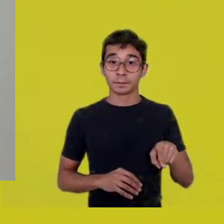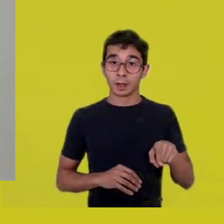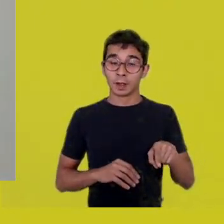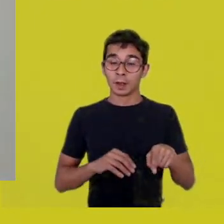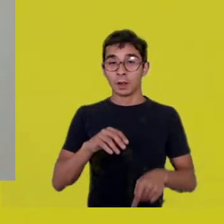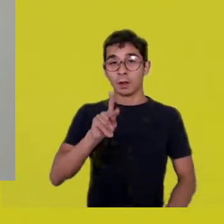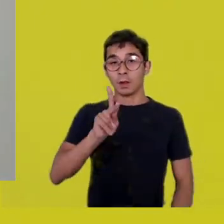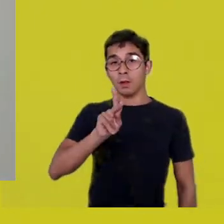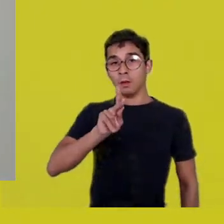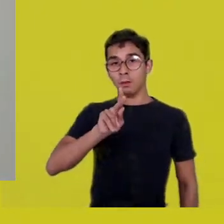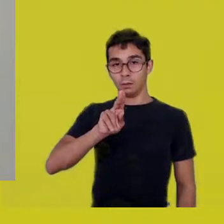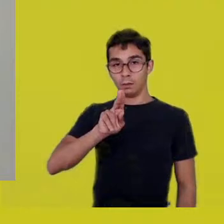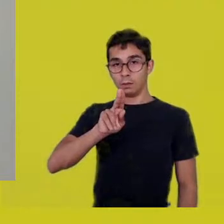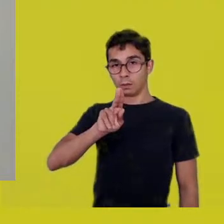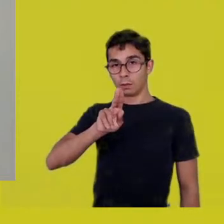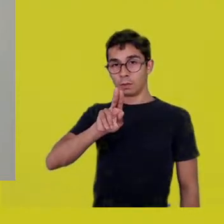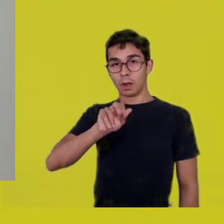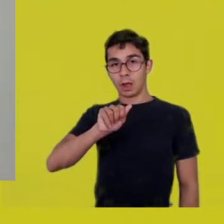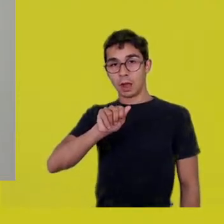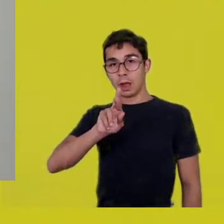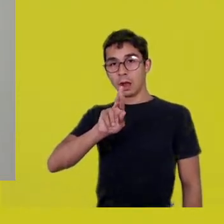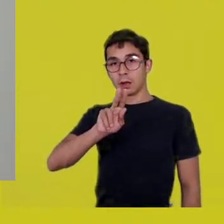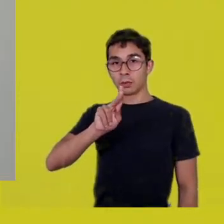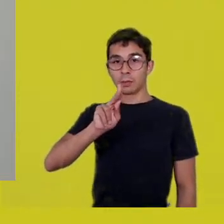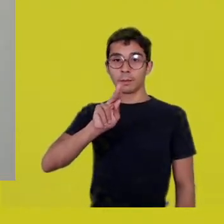They are returned to their enchantment state